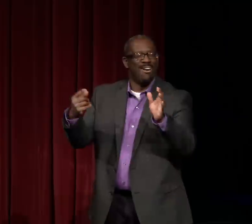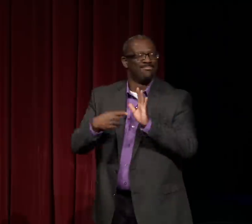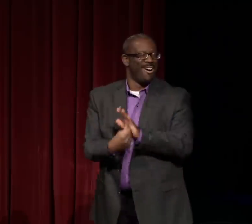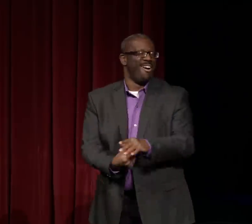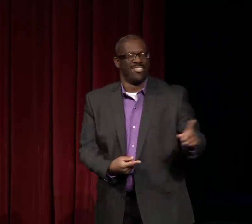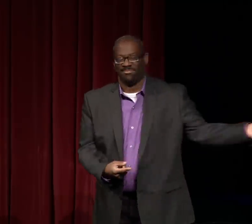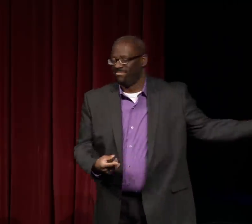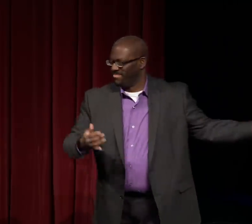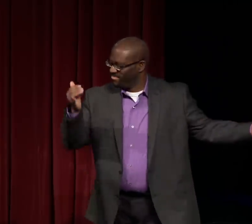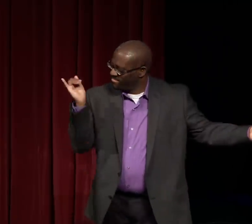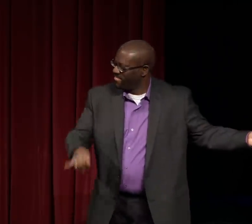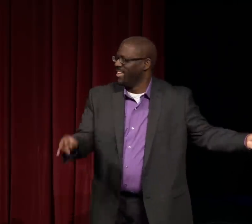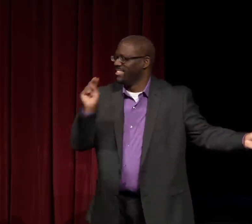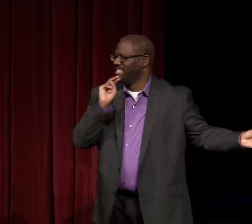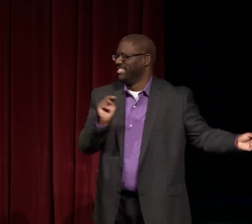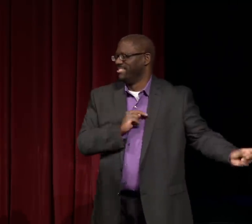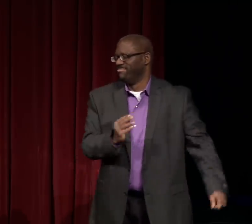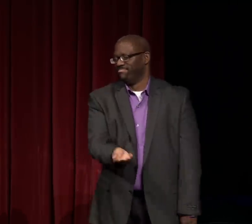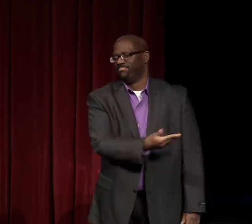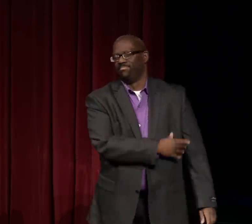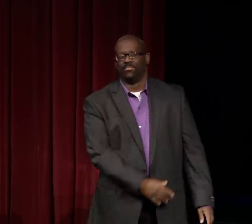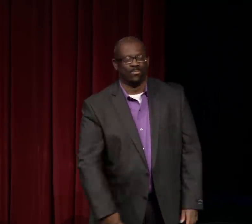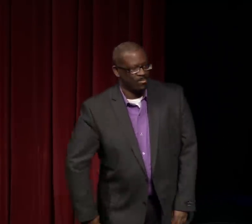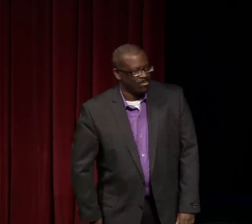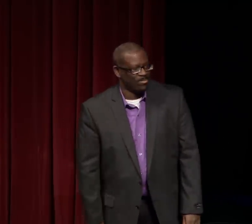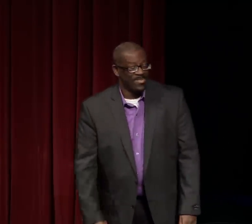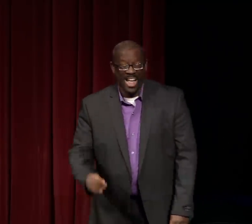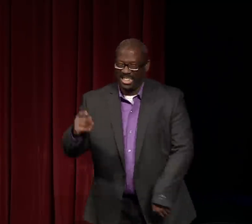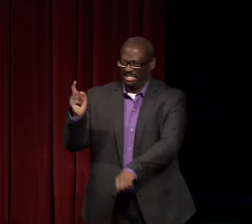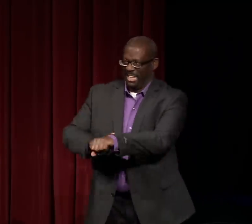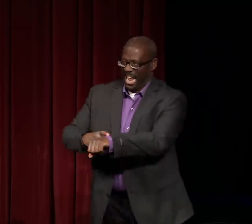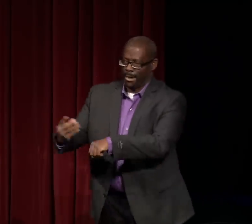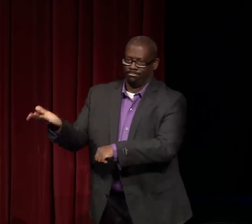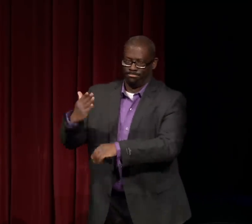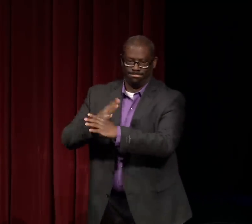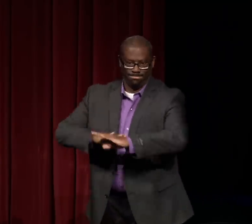You see her enormous experience coming through even here.